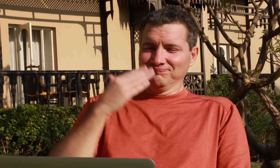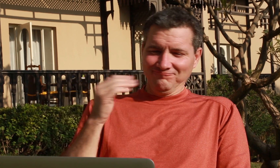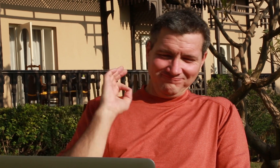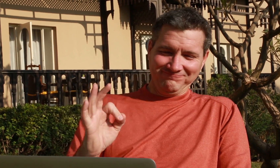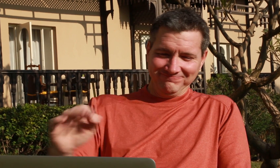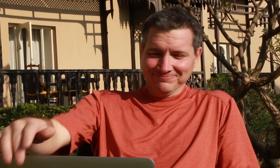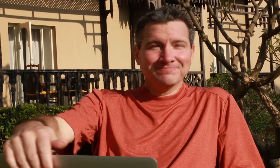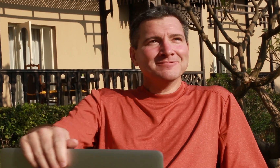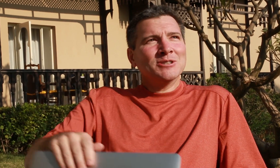Thank you, good day!